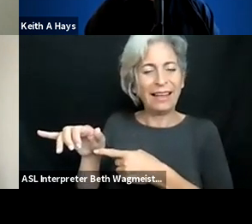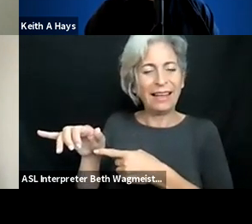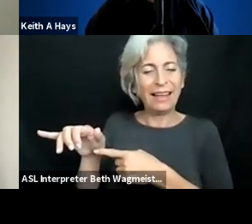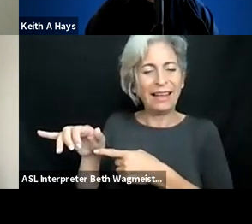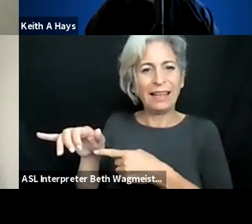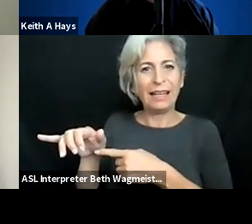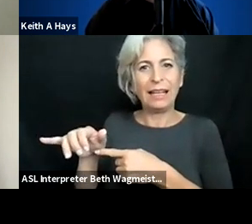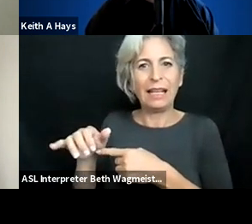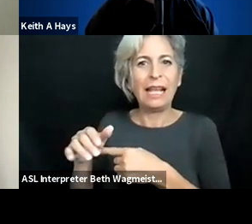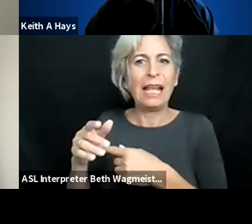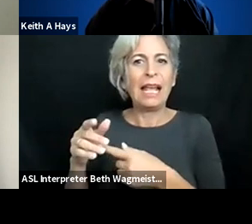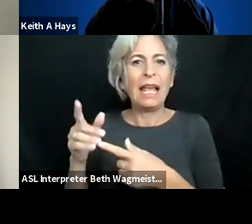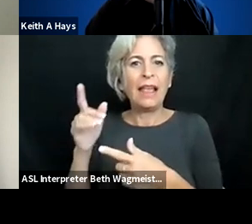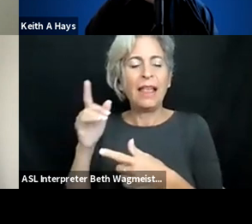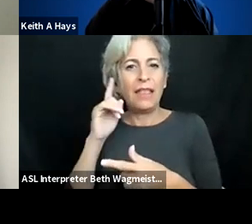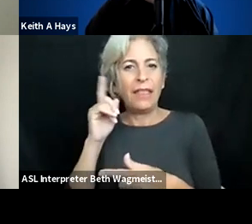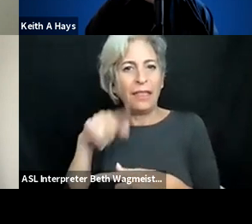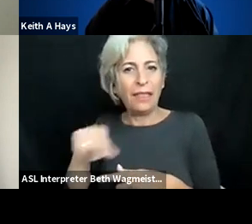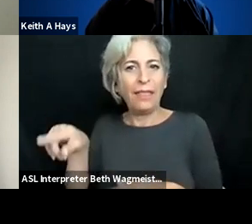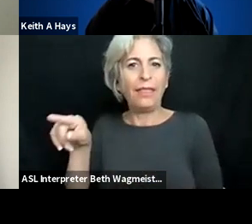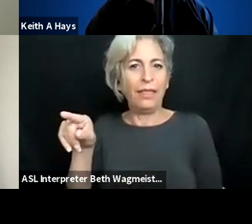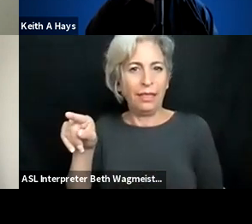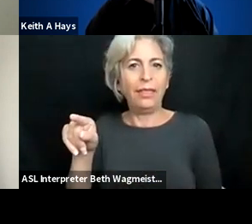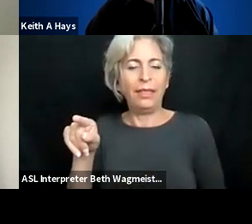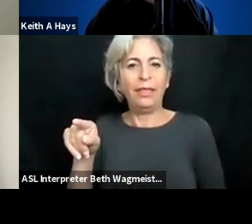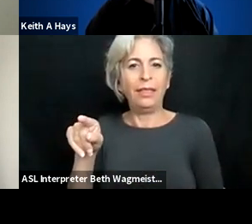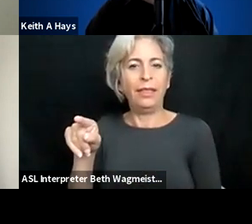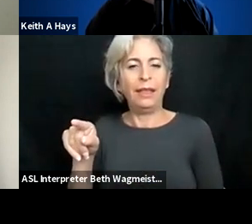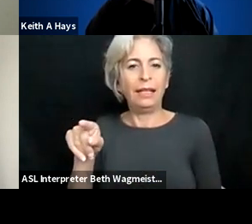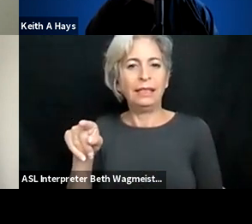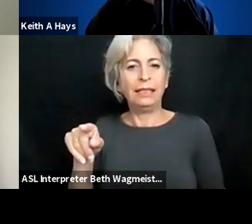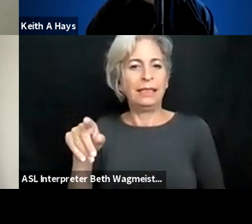expensive to people with disabilities. And that -- for